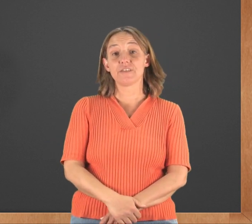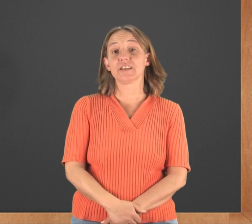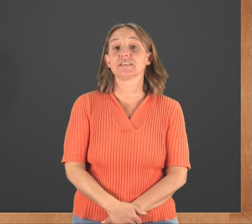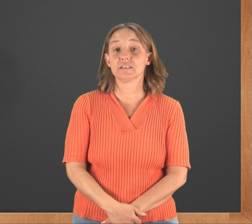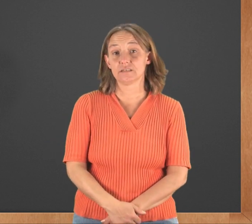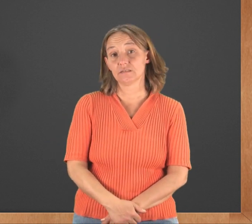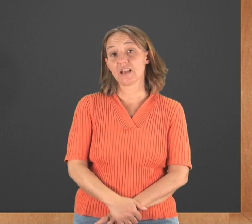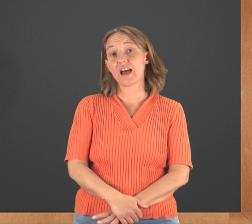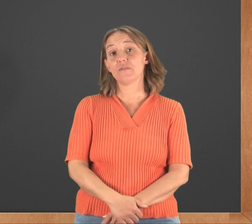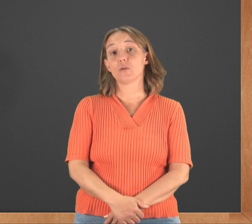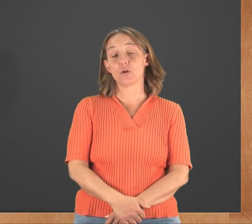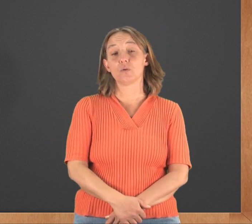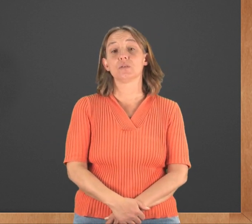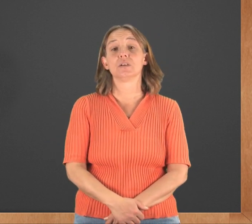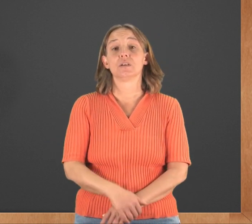as in, "Have or own."